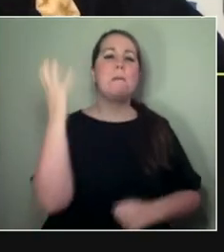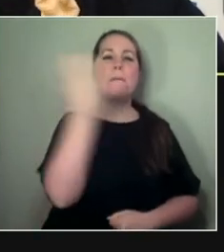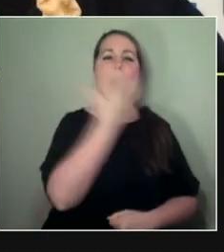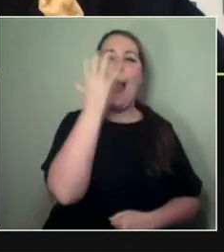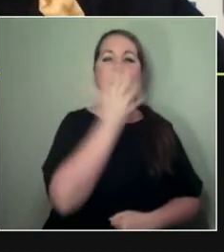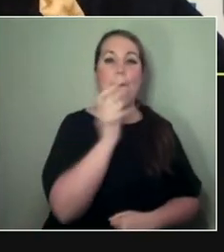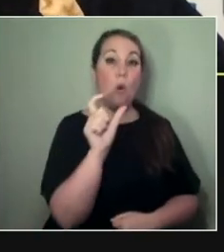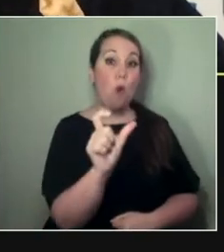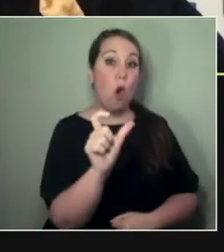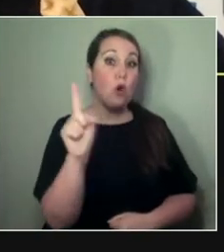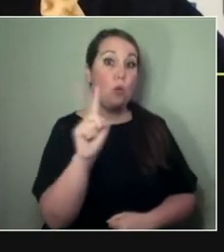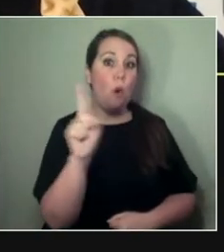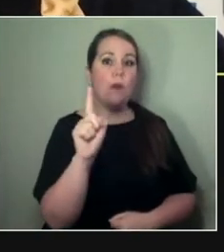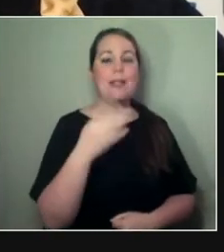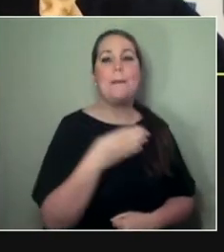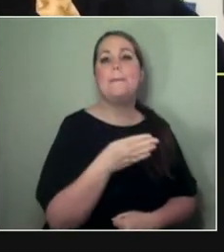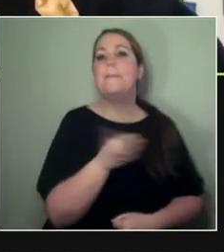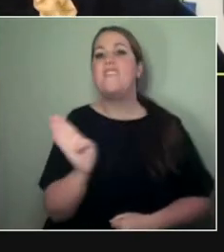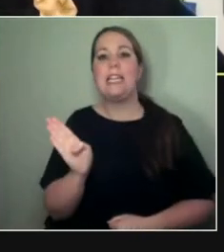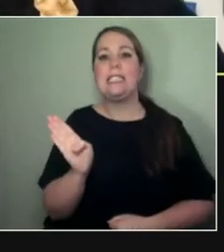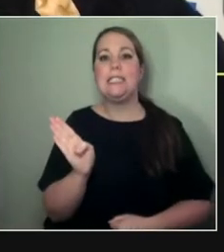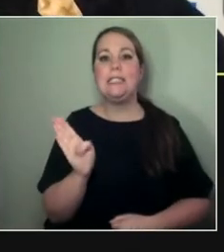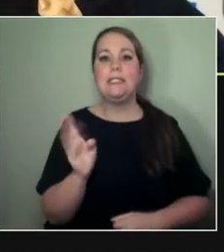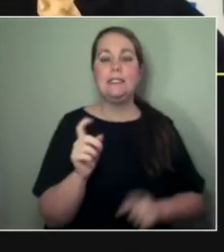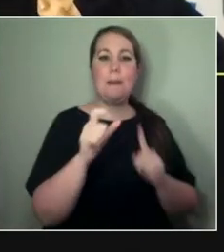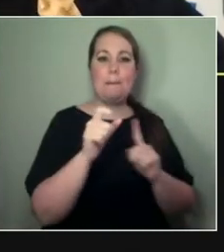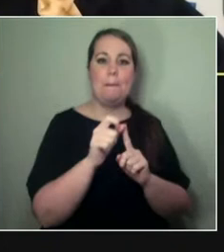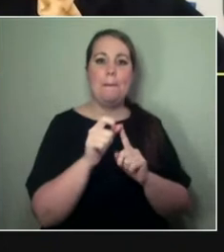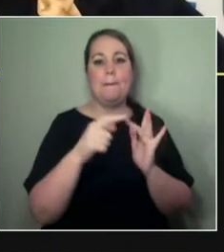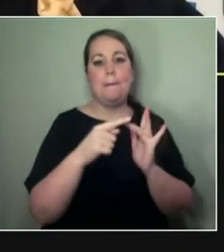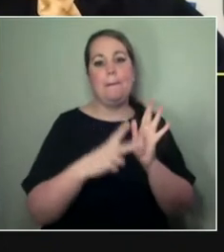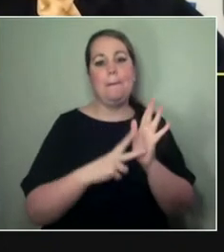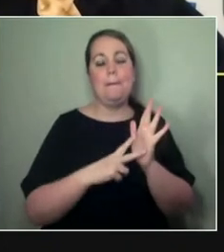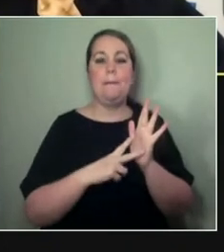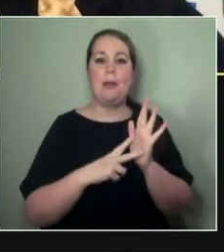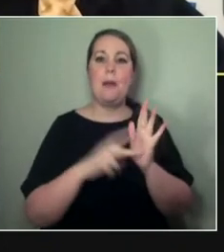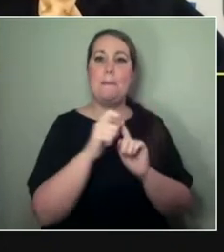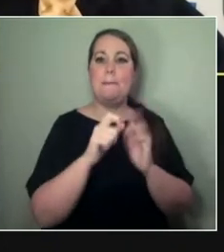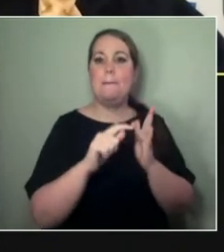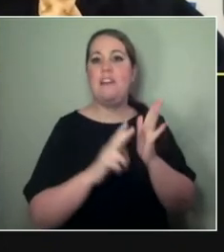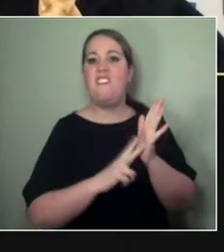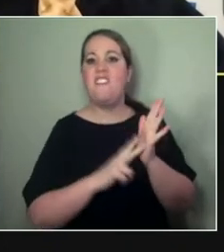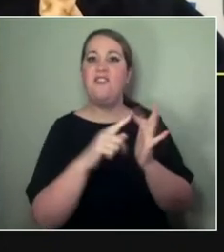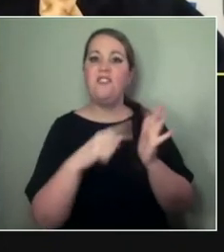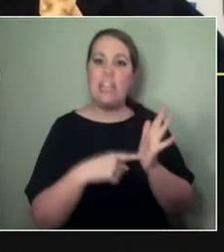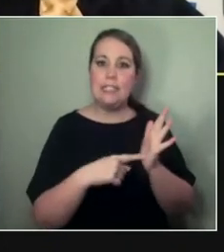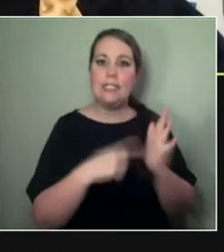And we didn't really know how to do that. And so, it was a lot of testing and kind of figuring out,